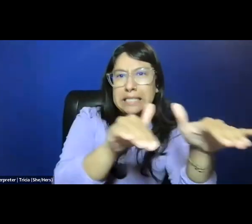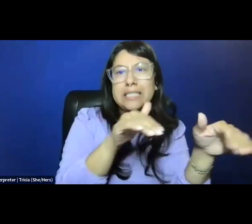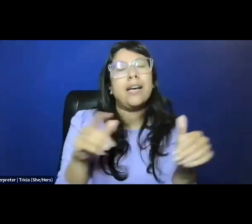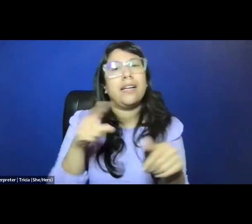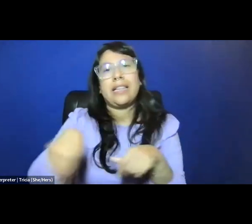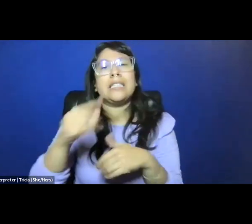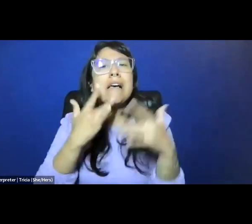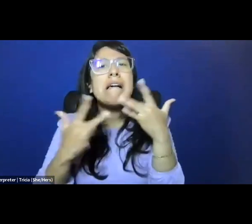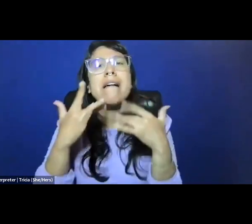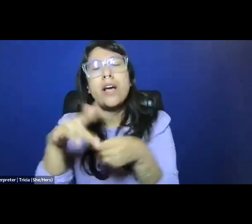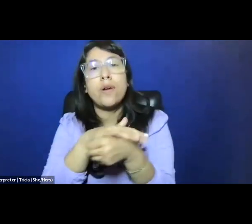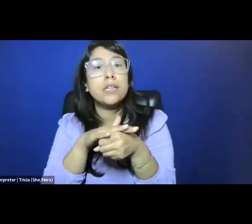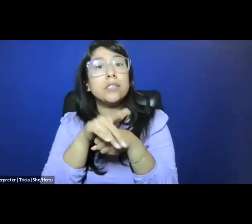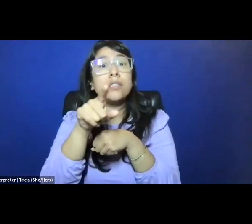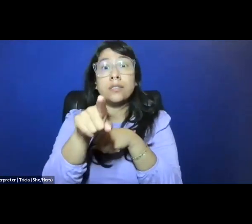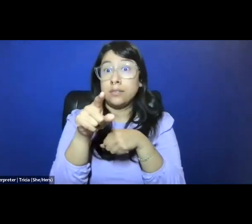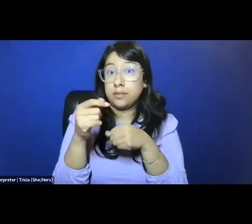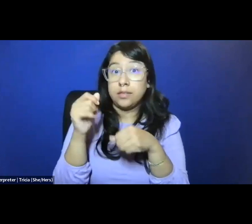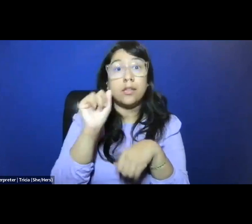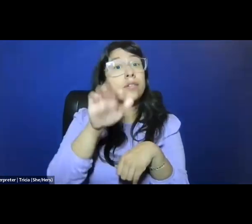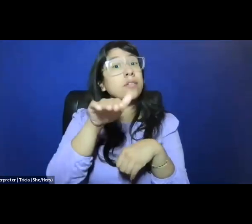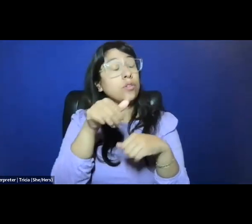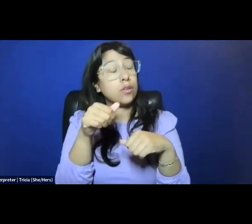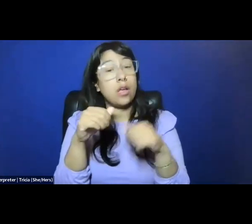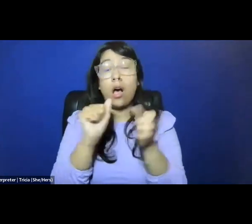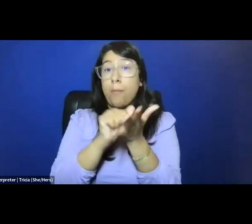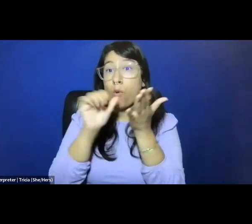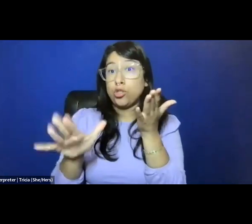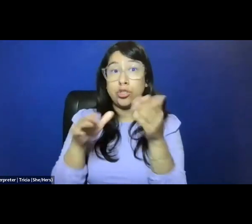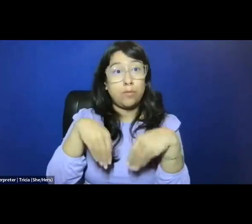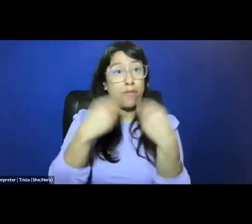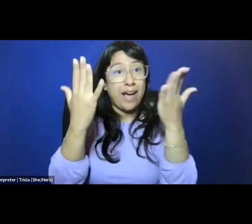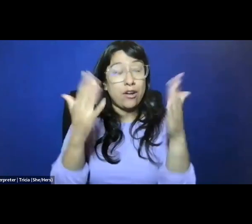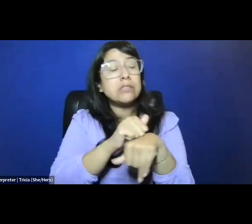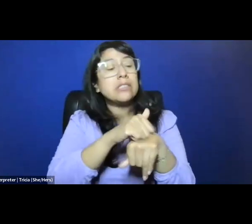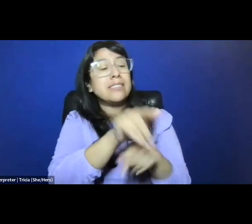So whether you sent abortion providers at home or abroad,